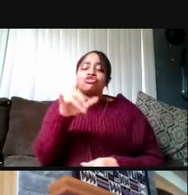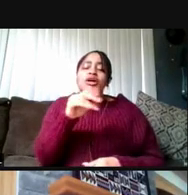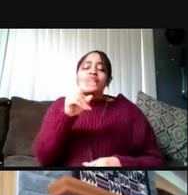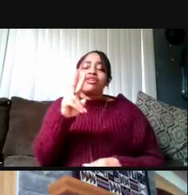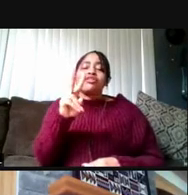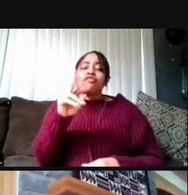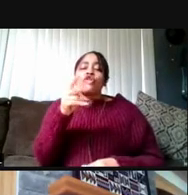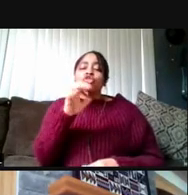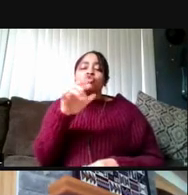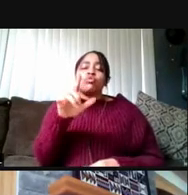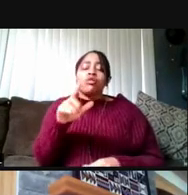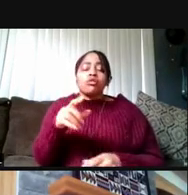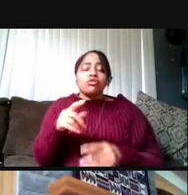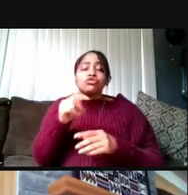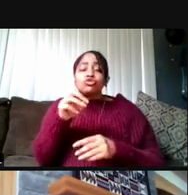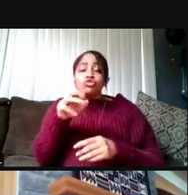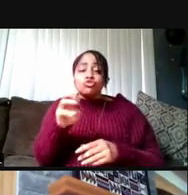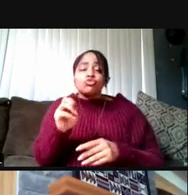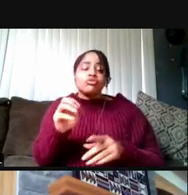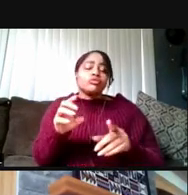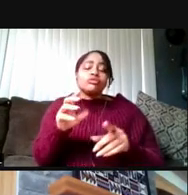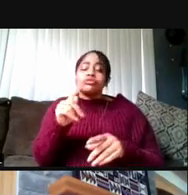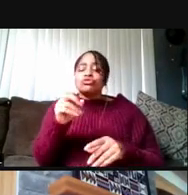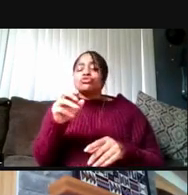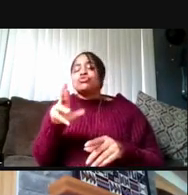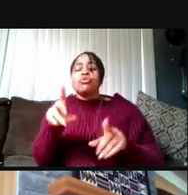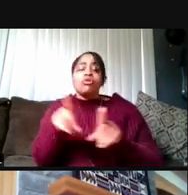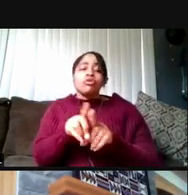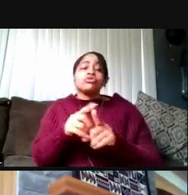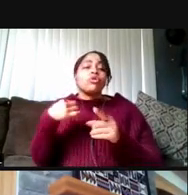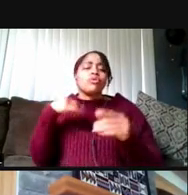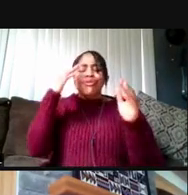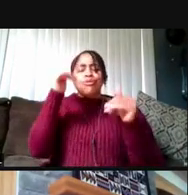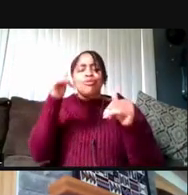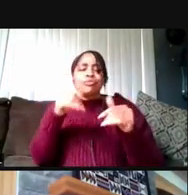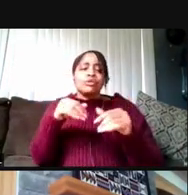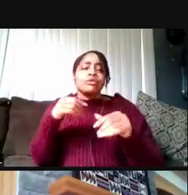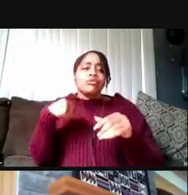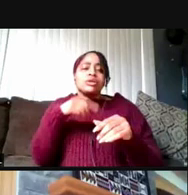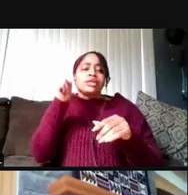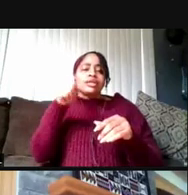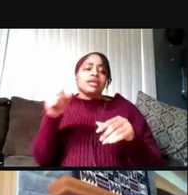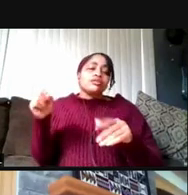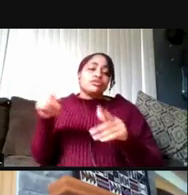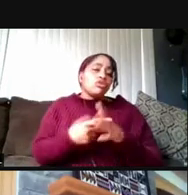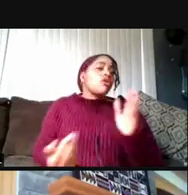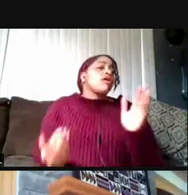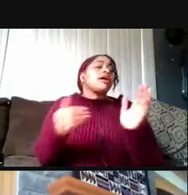We do hope that we'll be able to resume in-person tours and campus visits at some point during the summer,